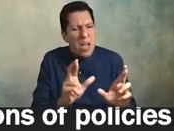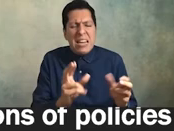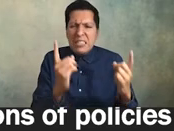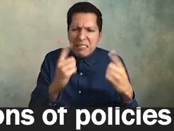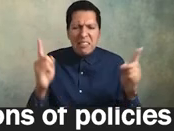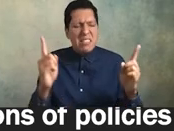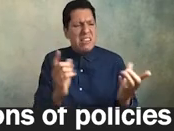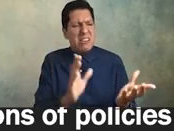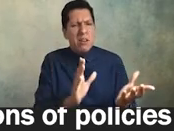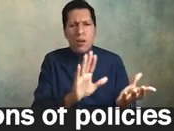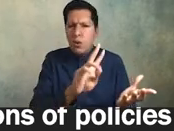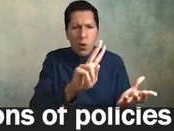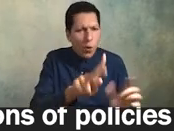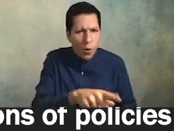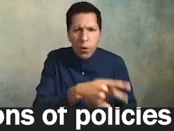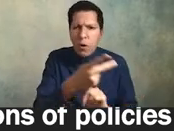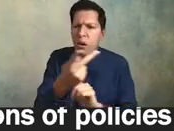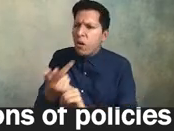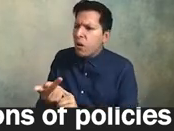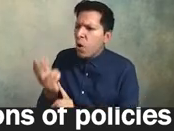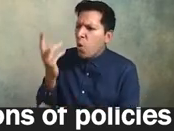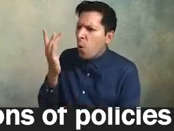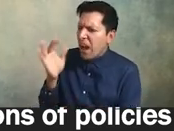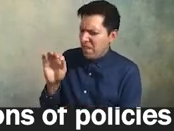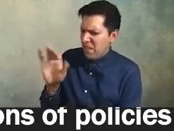ask instead why is this faculty so underprepared to serve